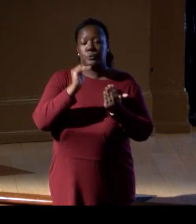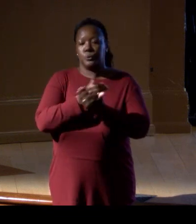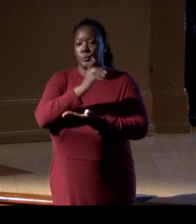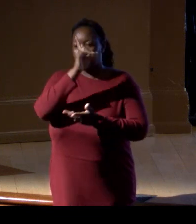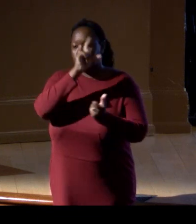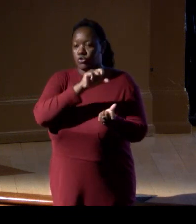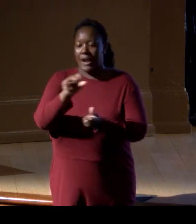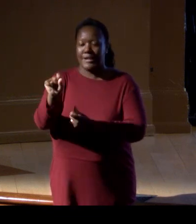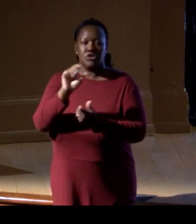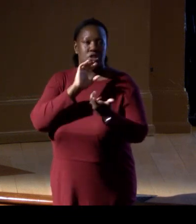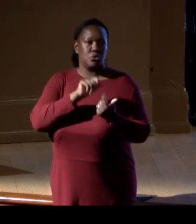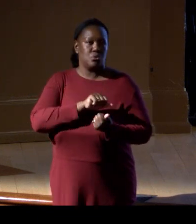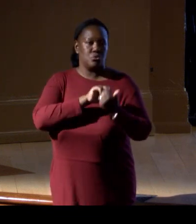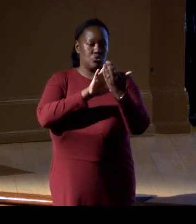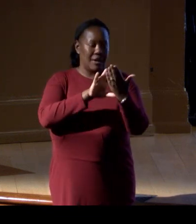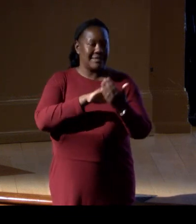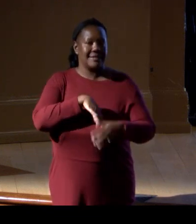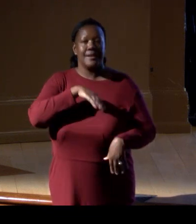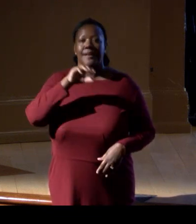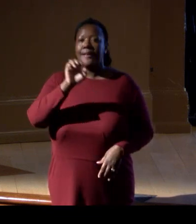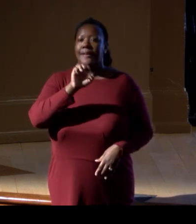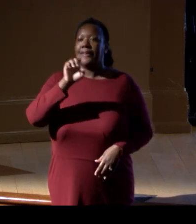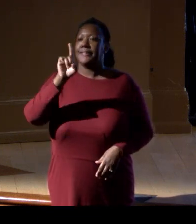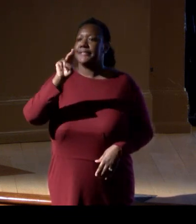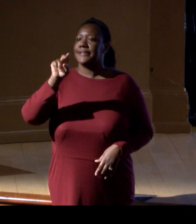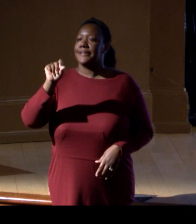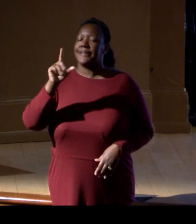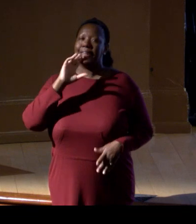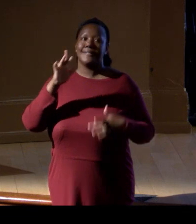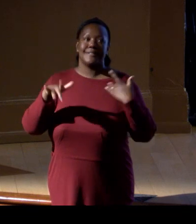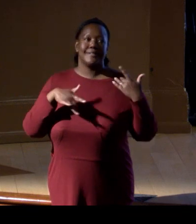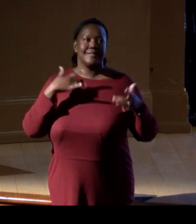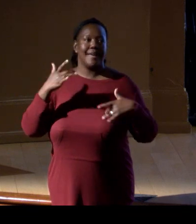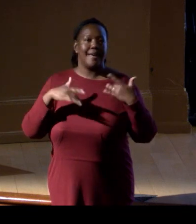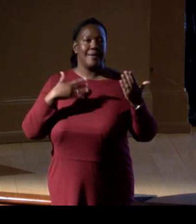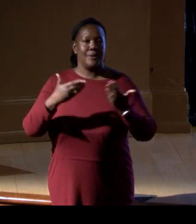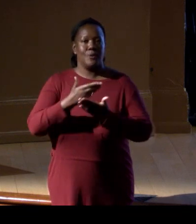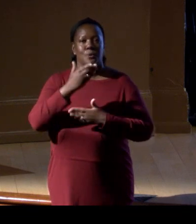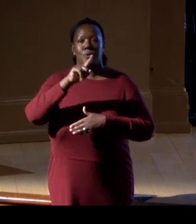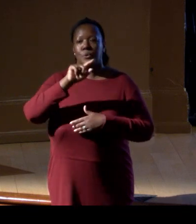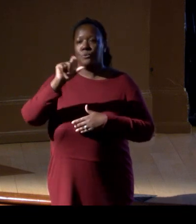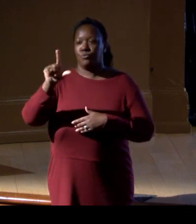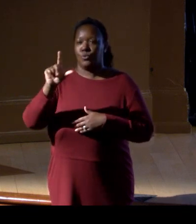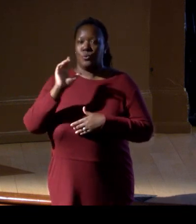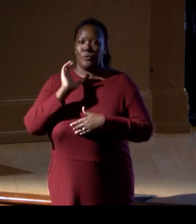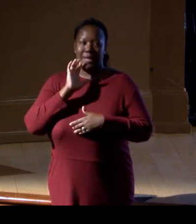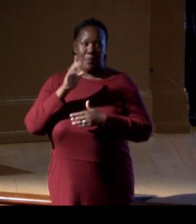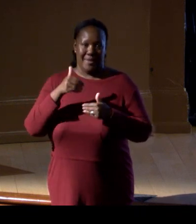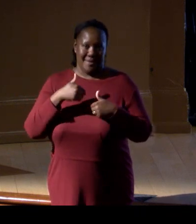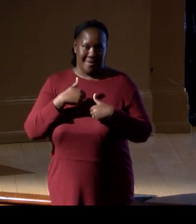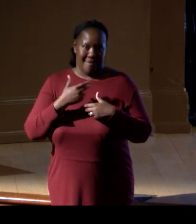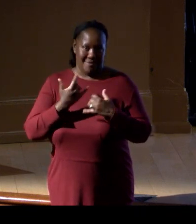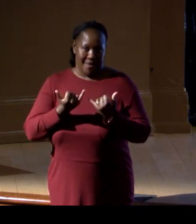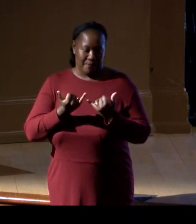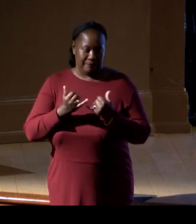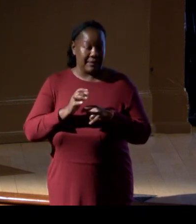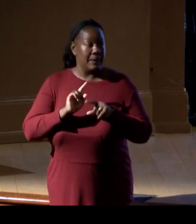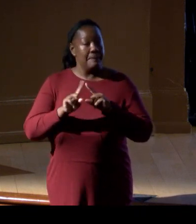eDNA is an exciting new tool in our toolkit, but we also need to remember that we need to work better